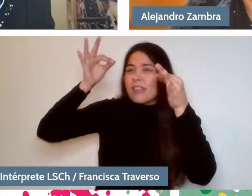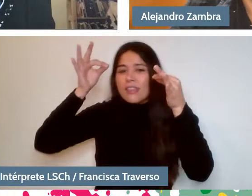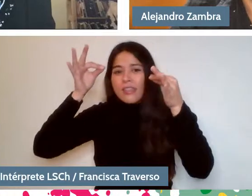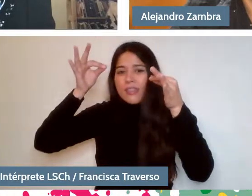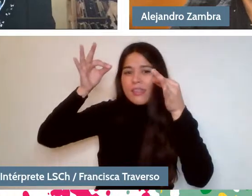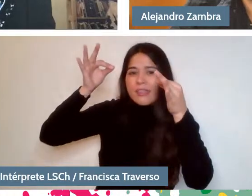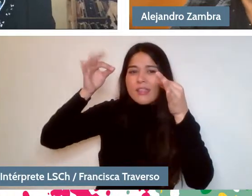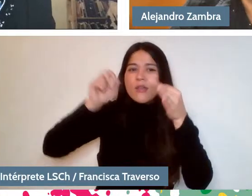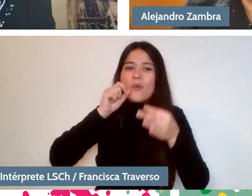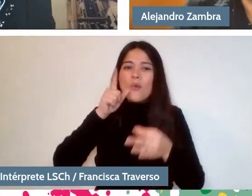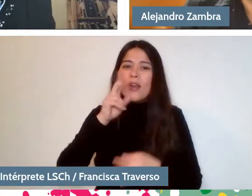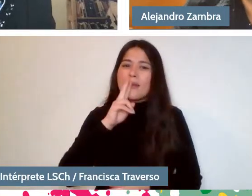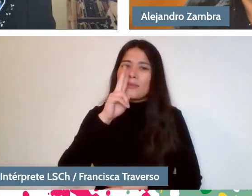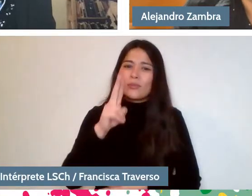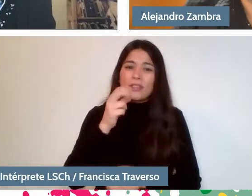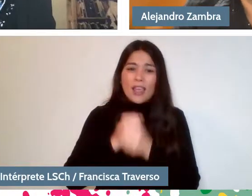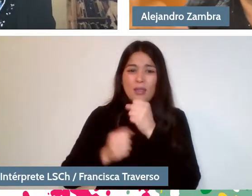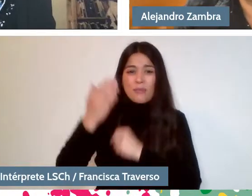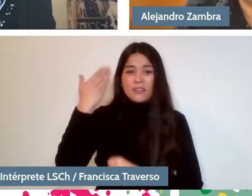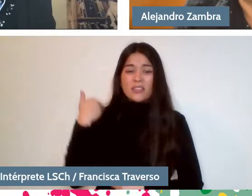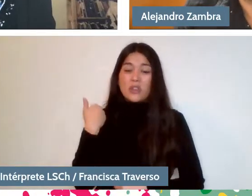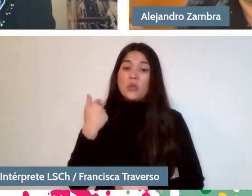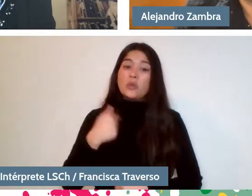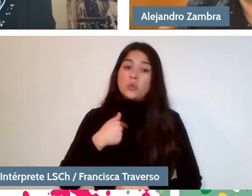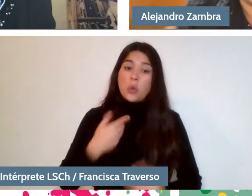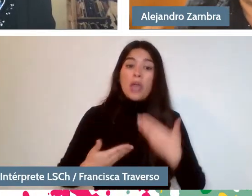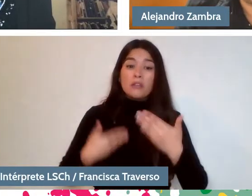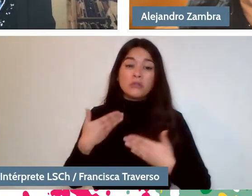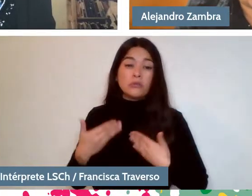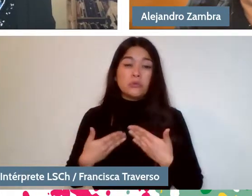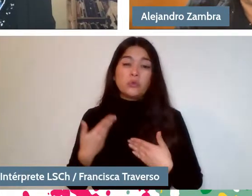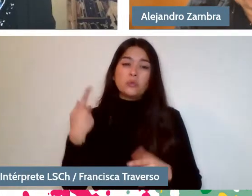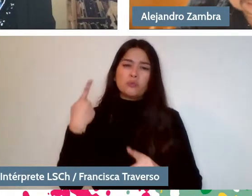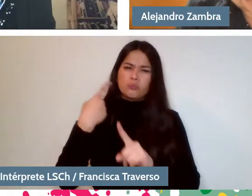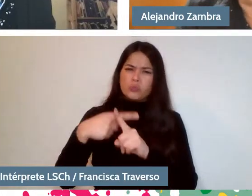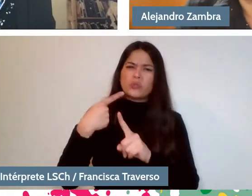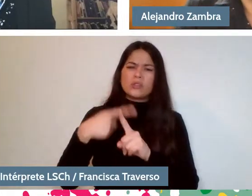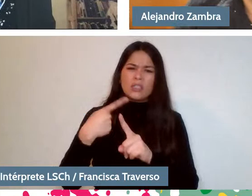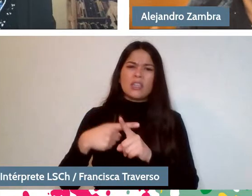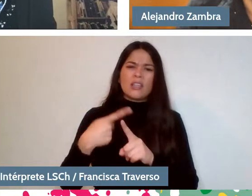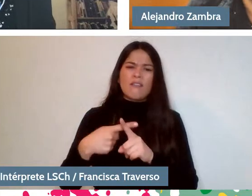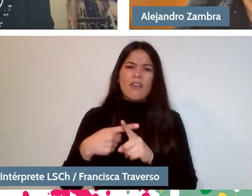And she had a very positive attitude towards literature, let's say towards literature that was considered literature,